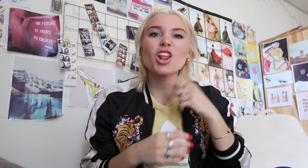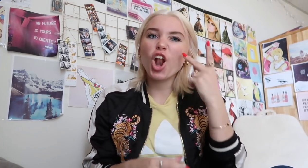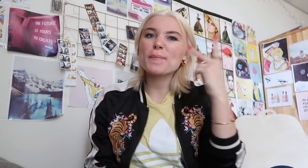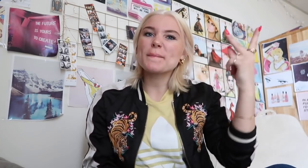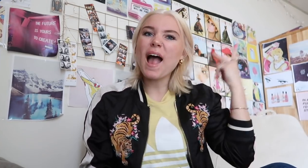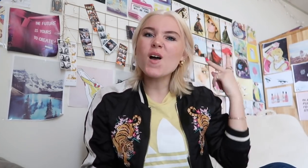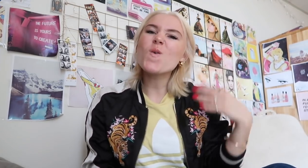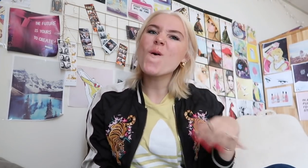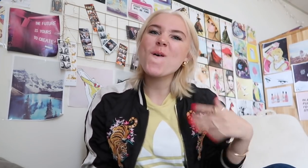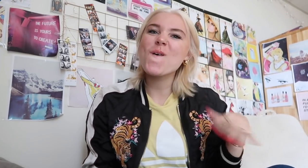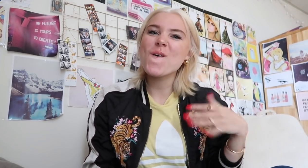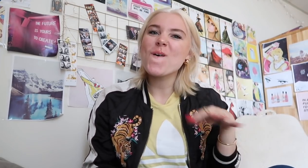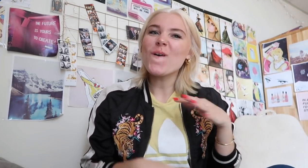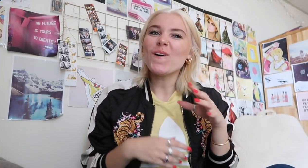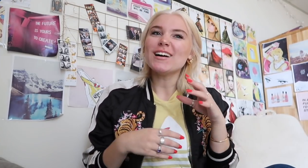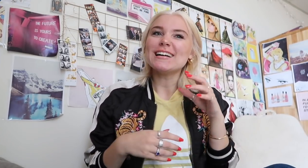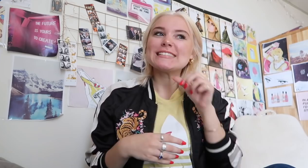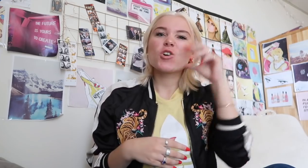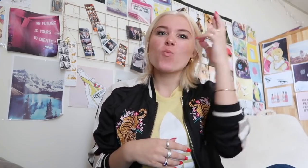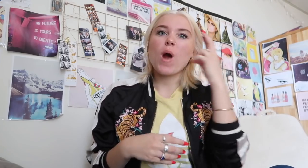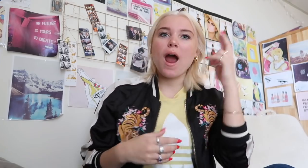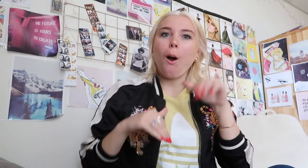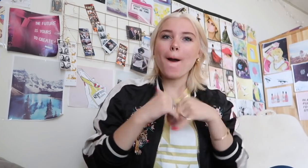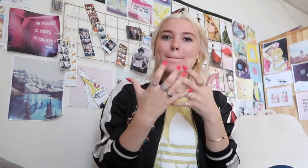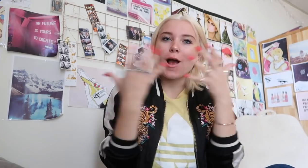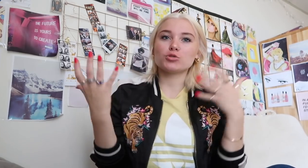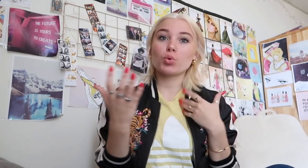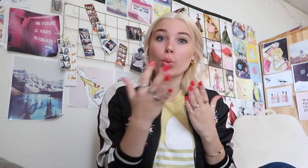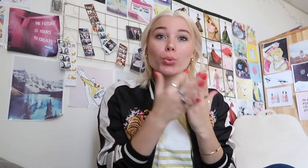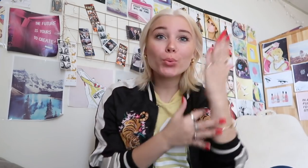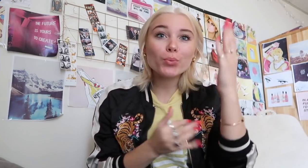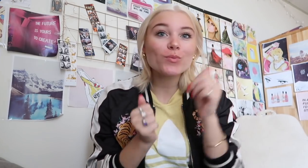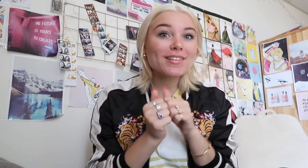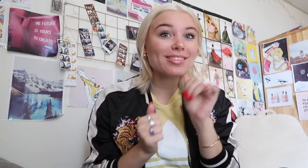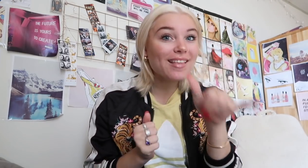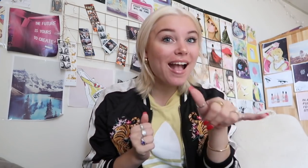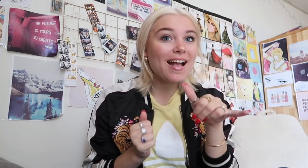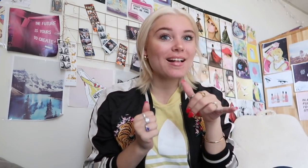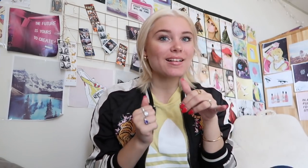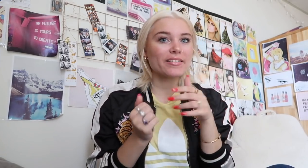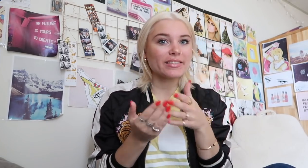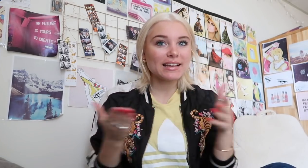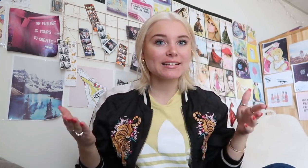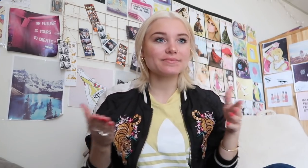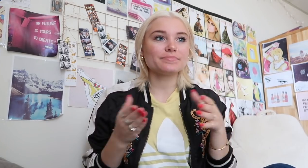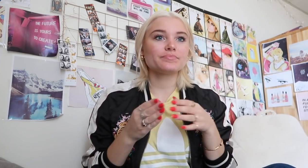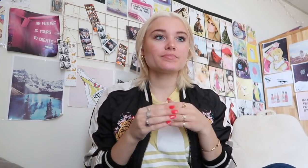when I looked back, I did not realize how much did I went through those obstacles